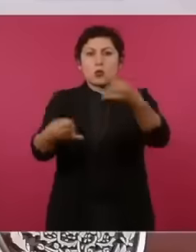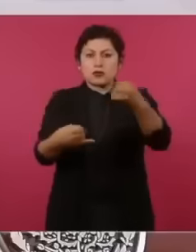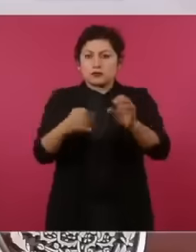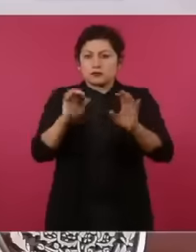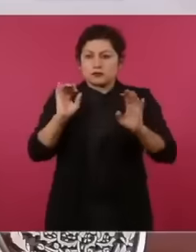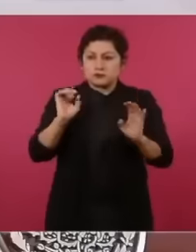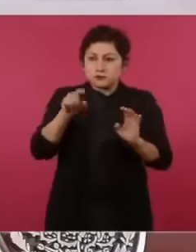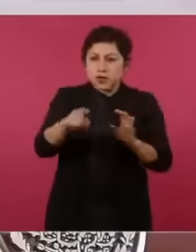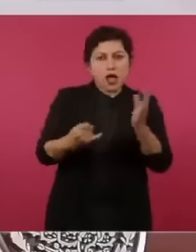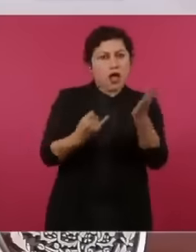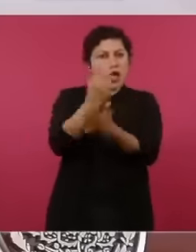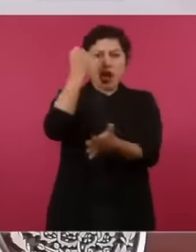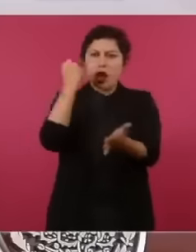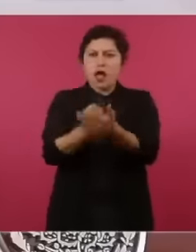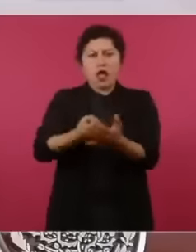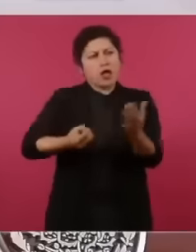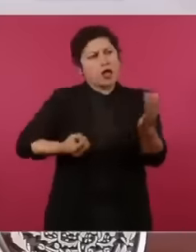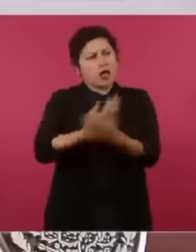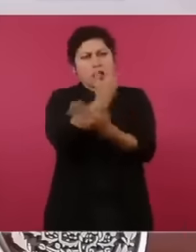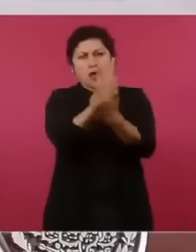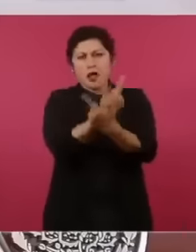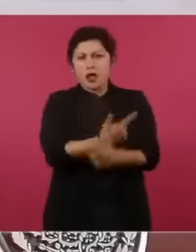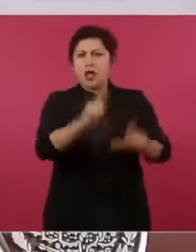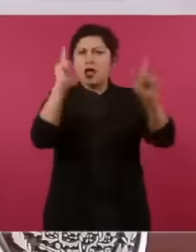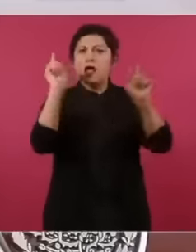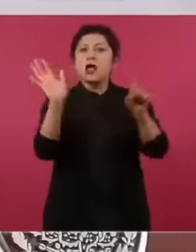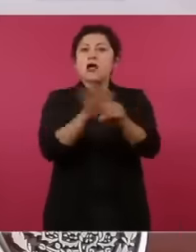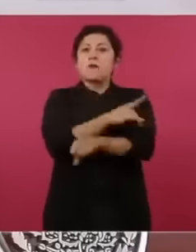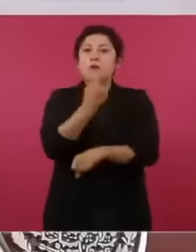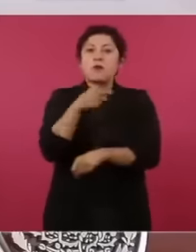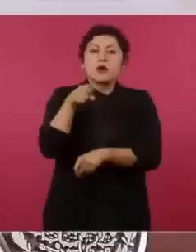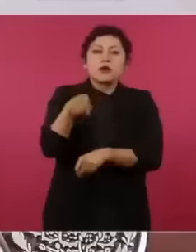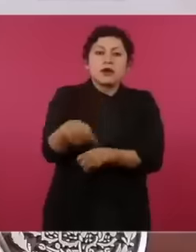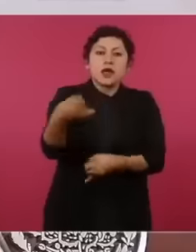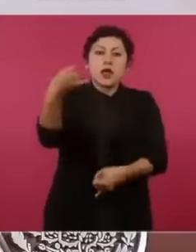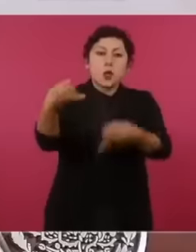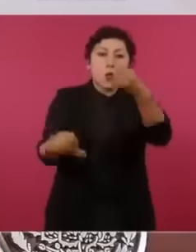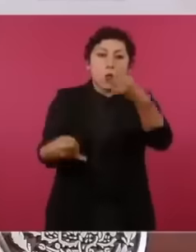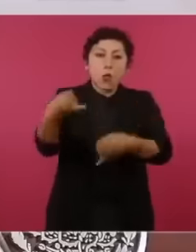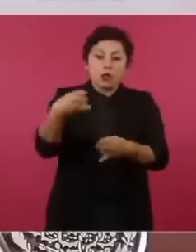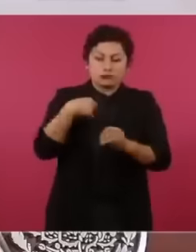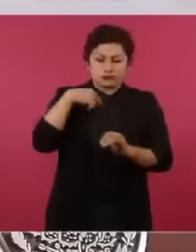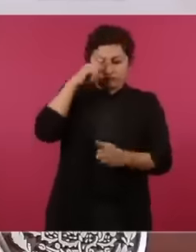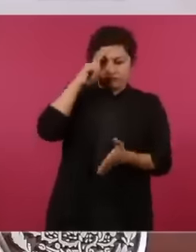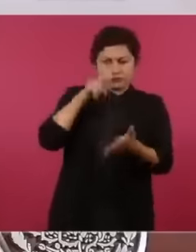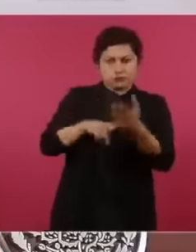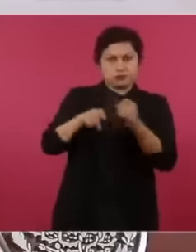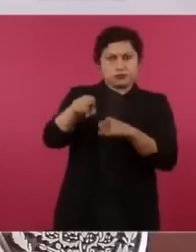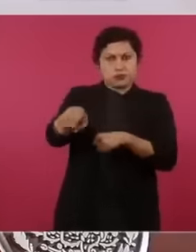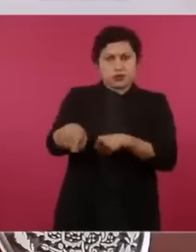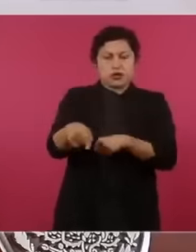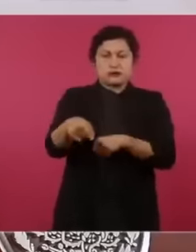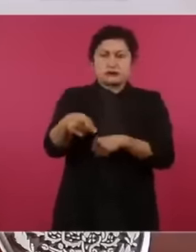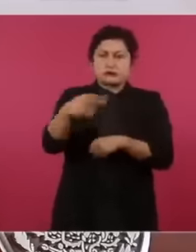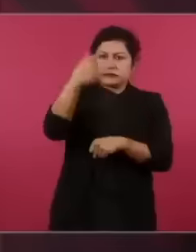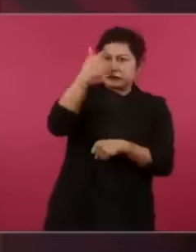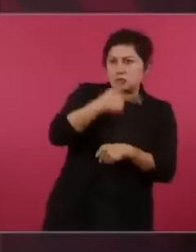night because every hour I don't know if it was at night or during the day, but well, we'll